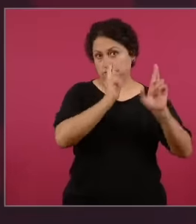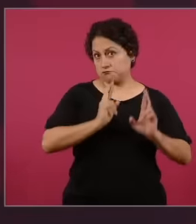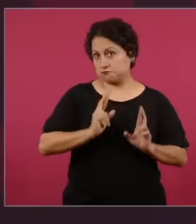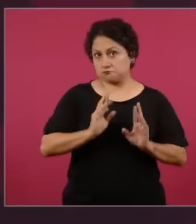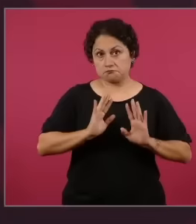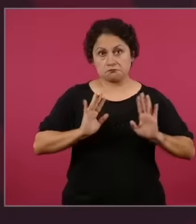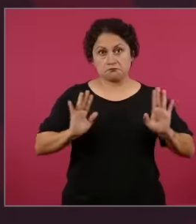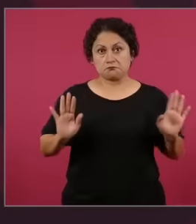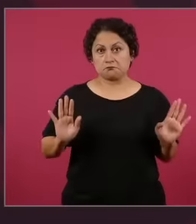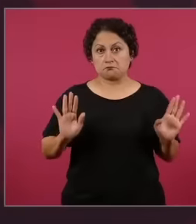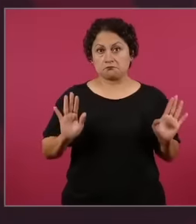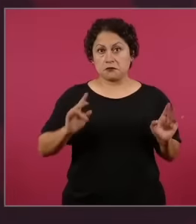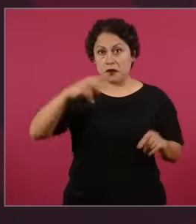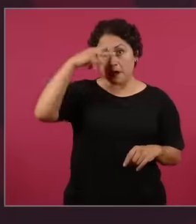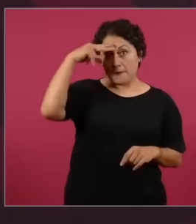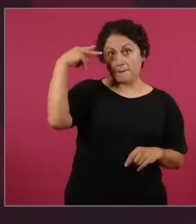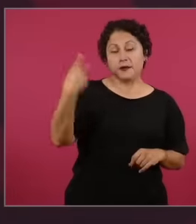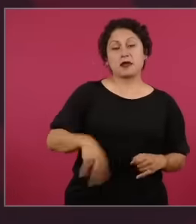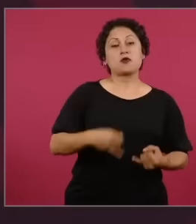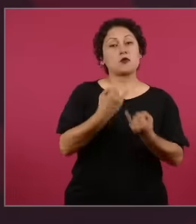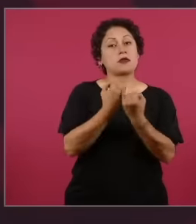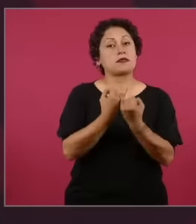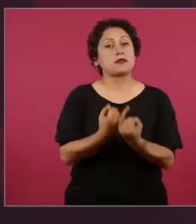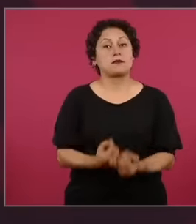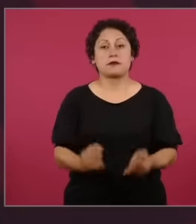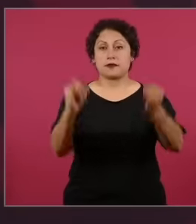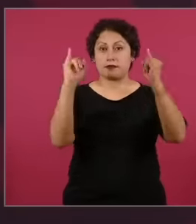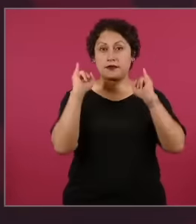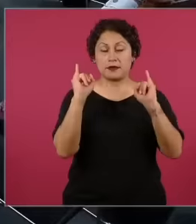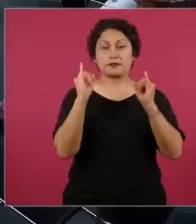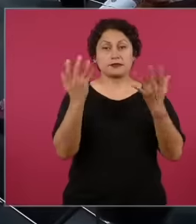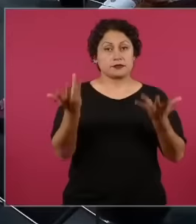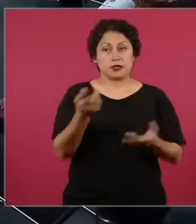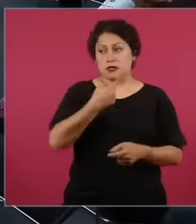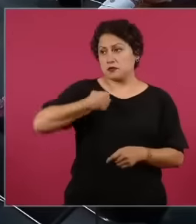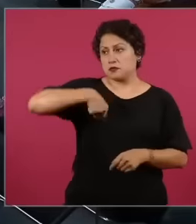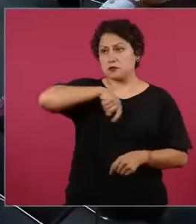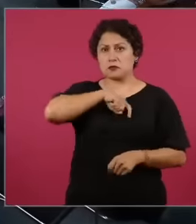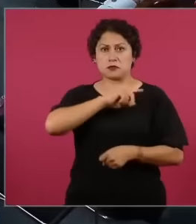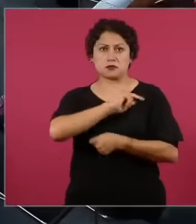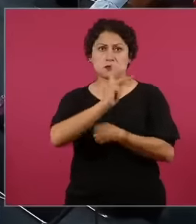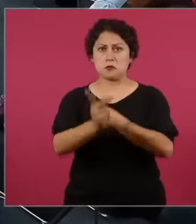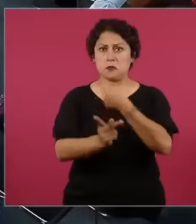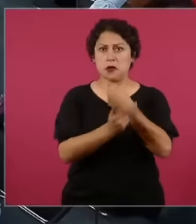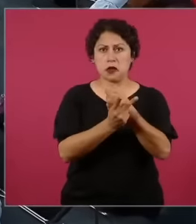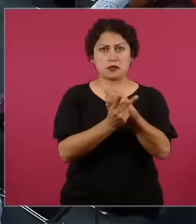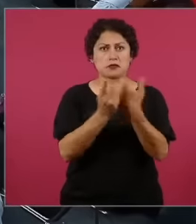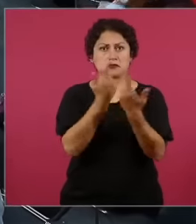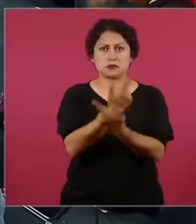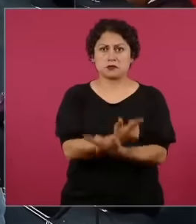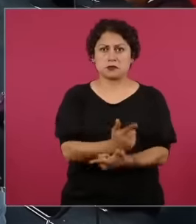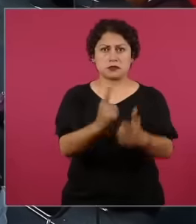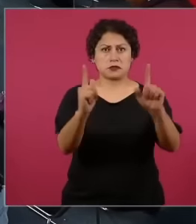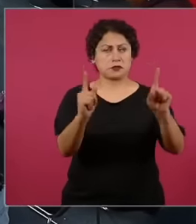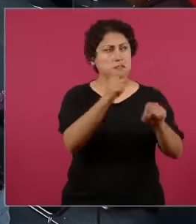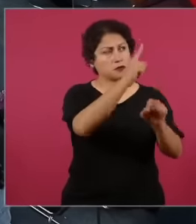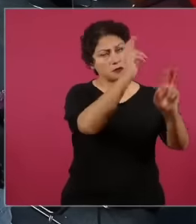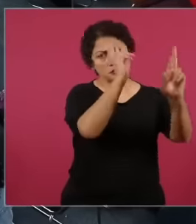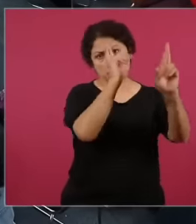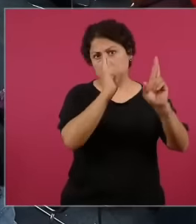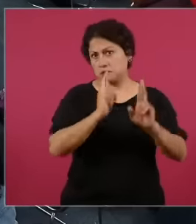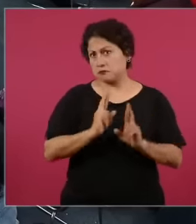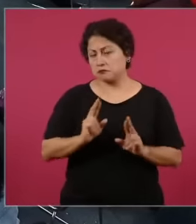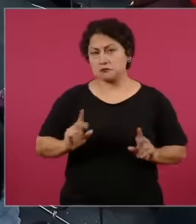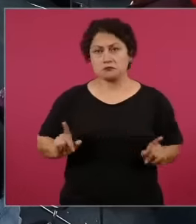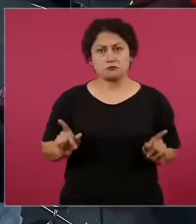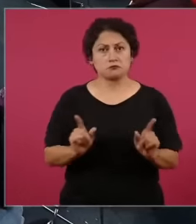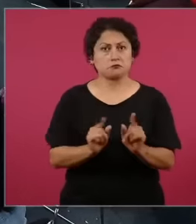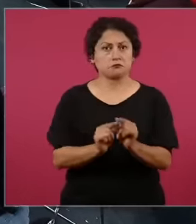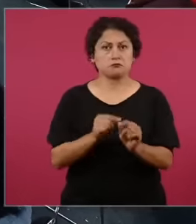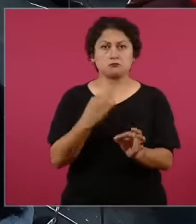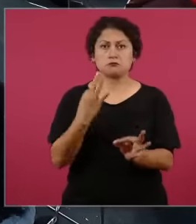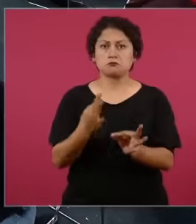of the independence of Mexico on the part of the sovereignty of our country Yes but this